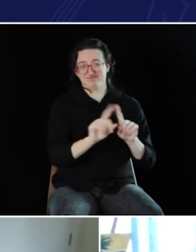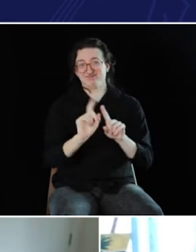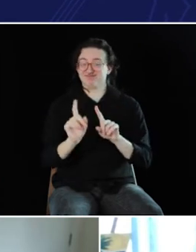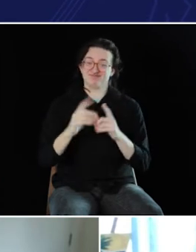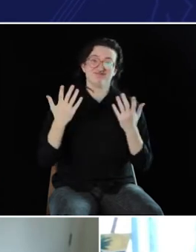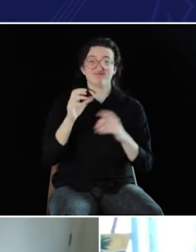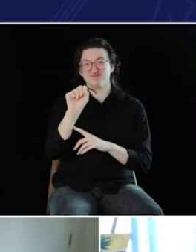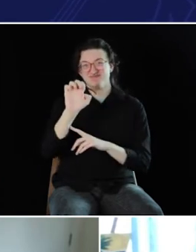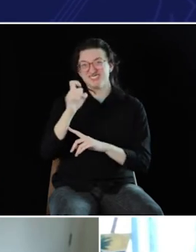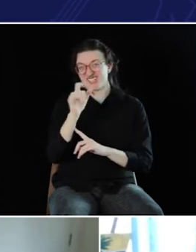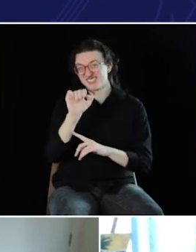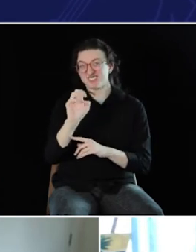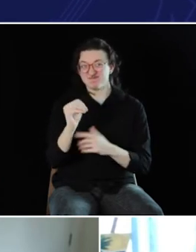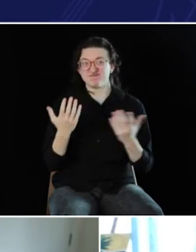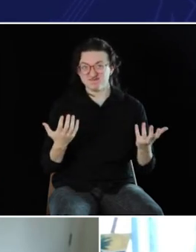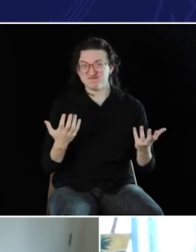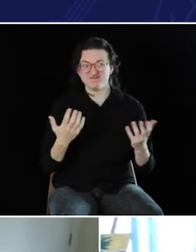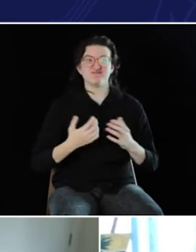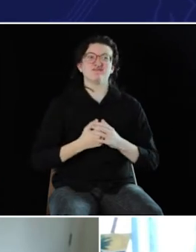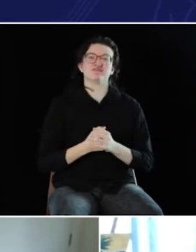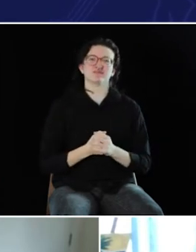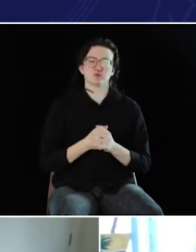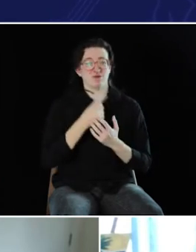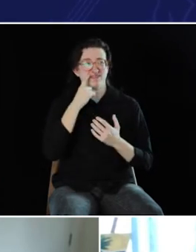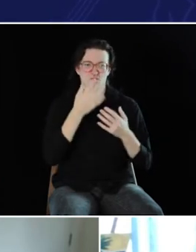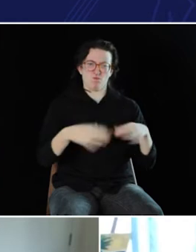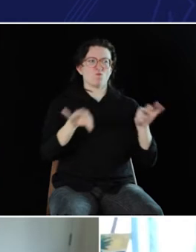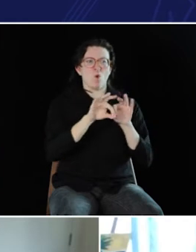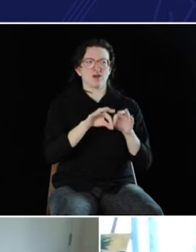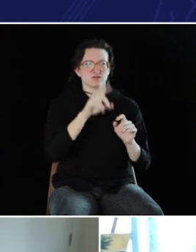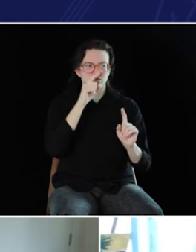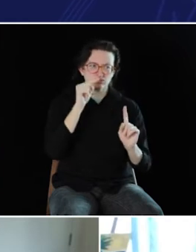that is very well-known to be -- have quite a degree of sexism,